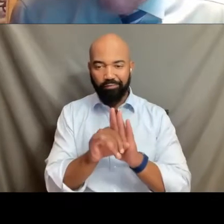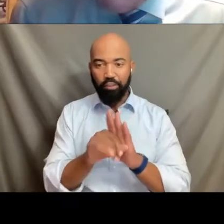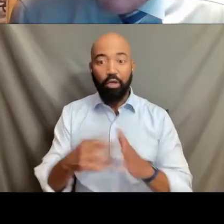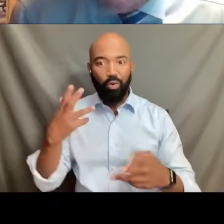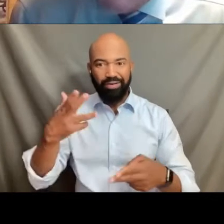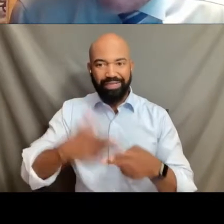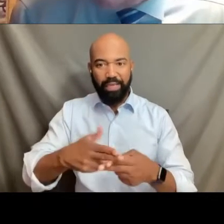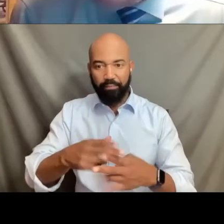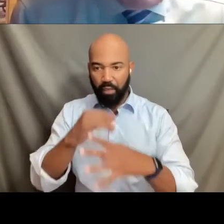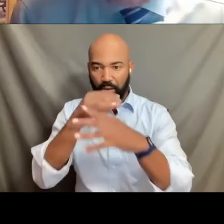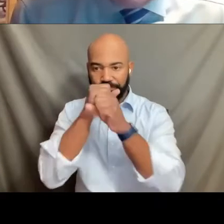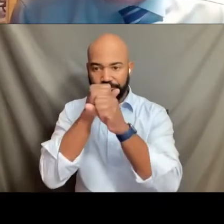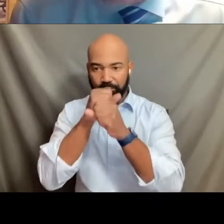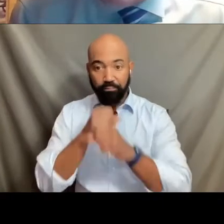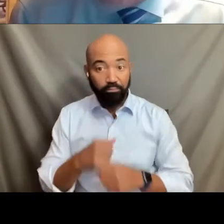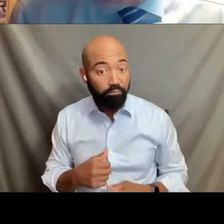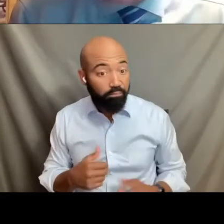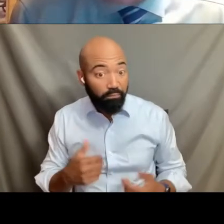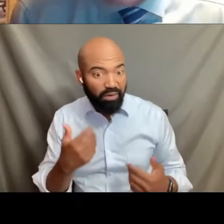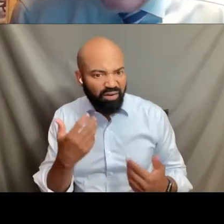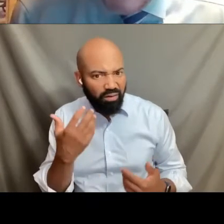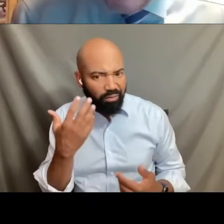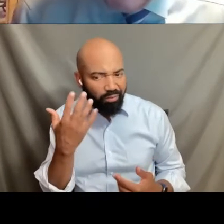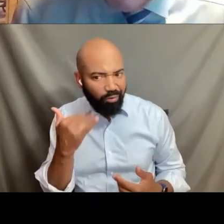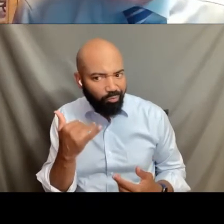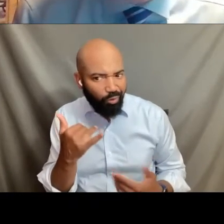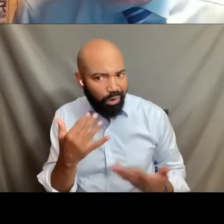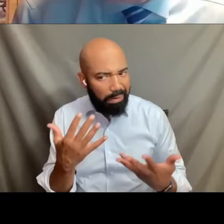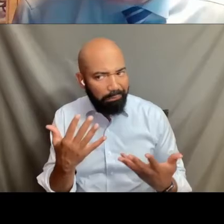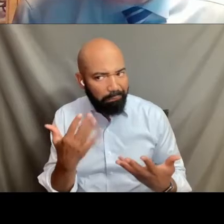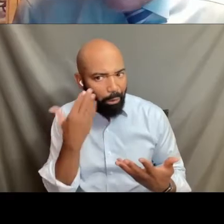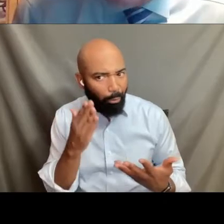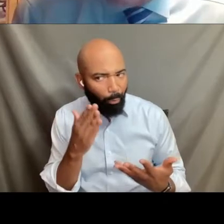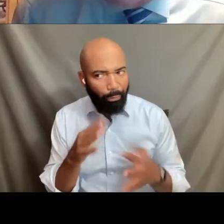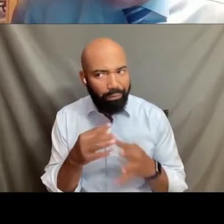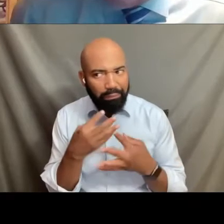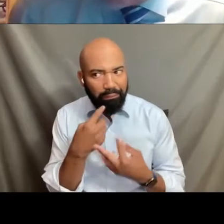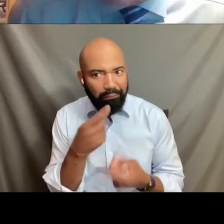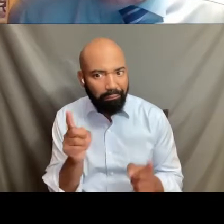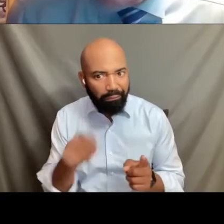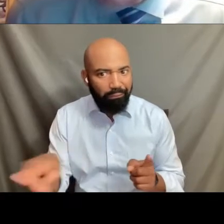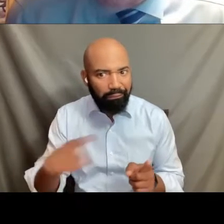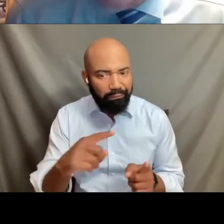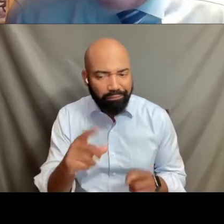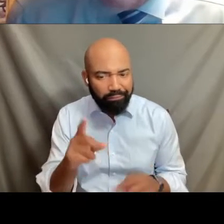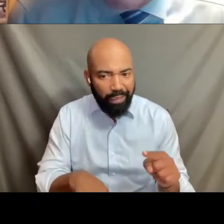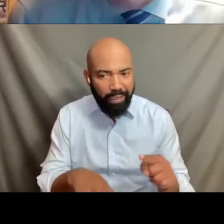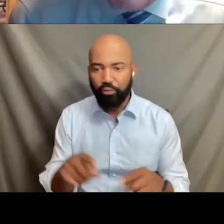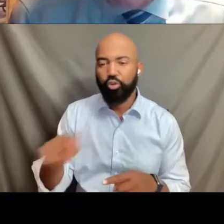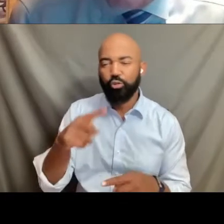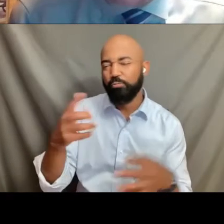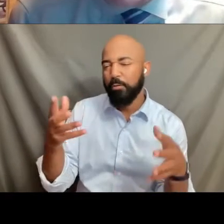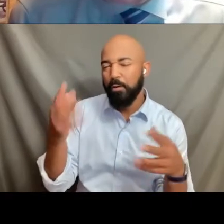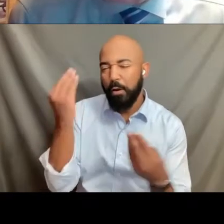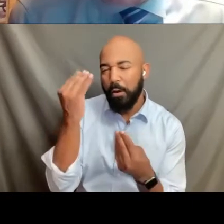about why that might be. They didn't wanna be identified publicly. And one of the challenges, one of the questions before the state court judge